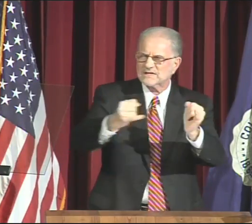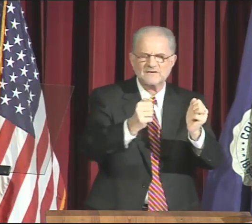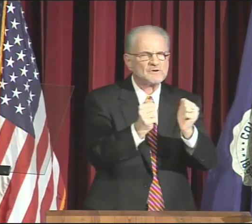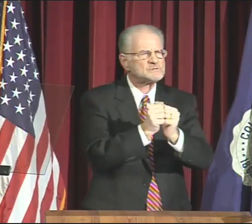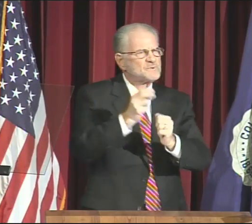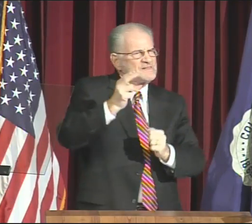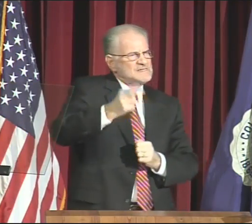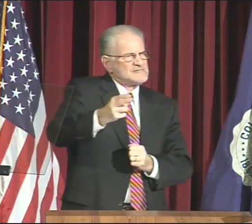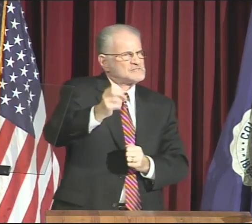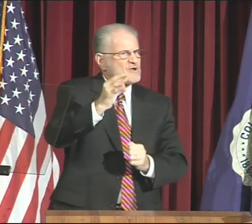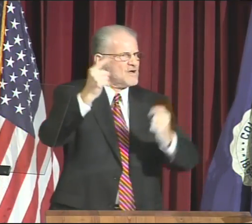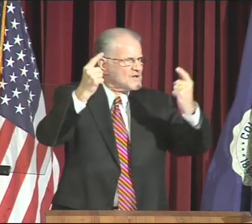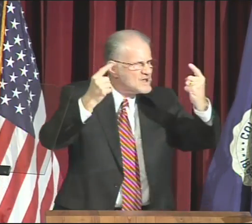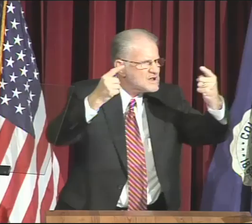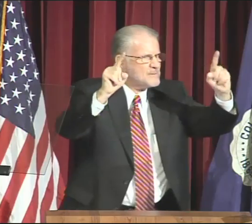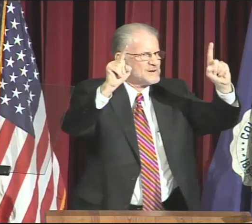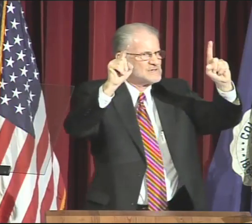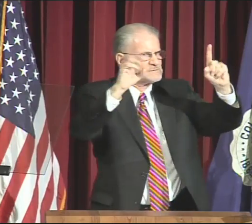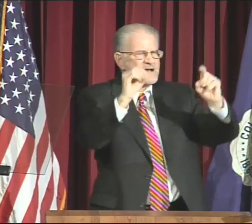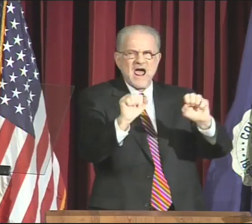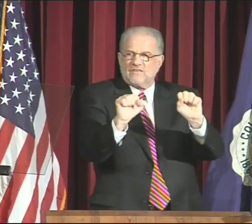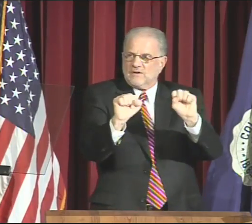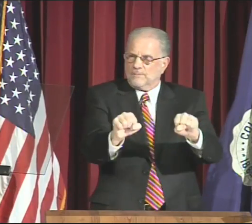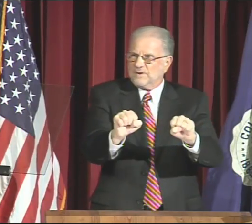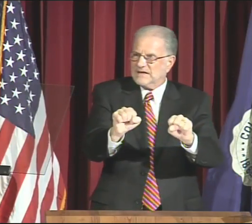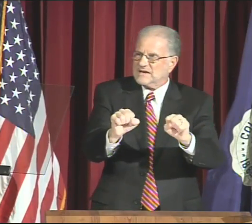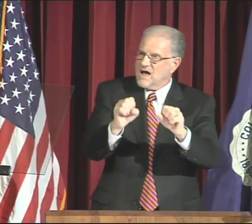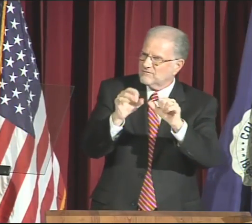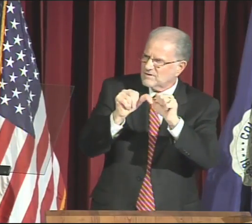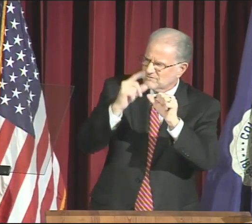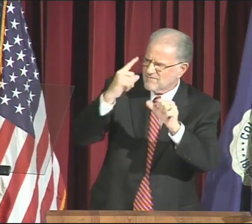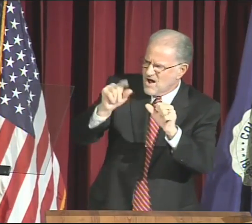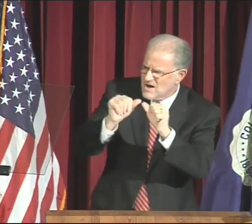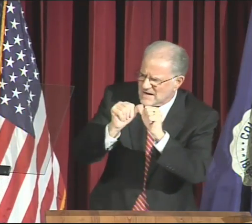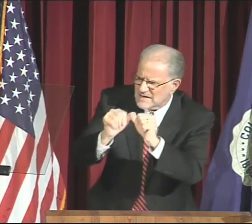I chose individuals with a history of accomplishment